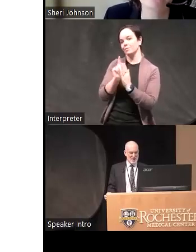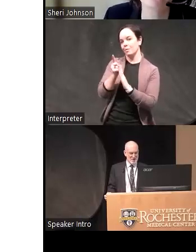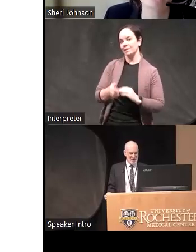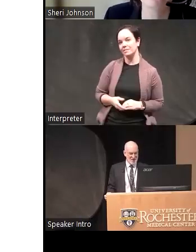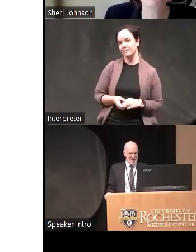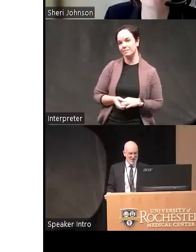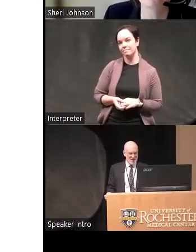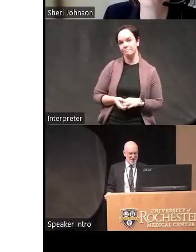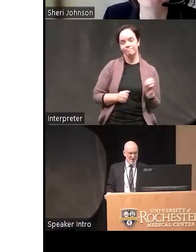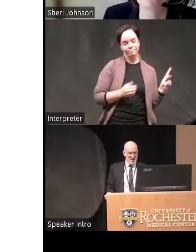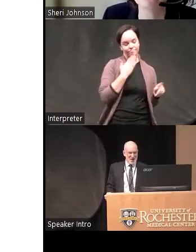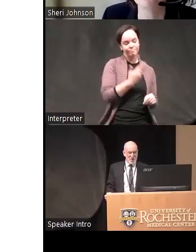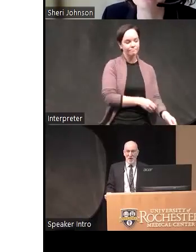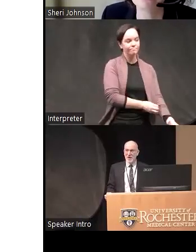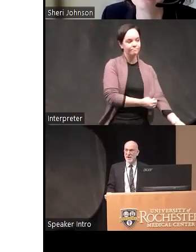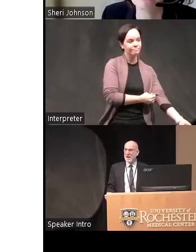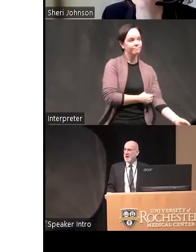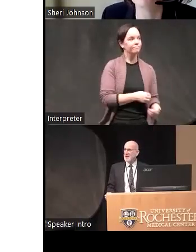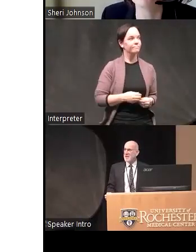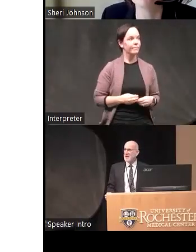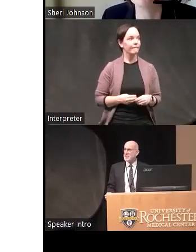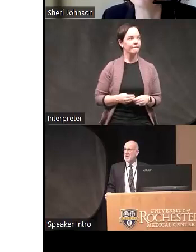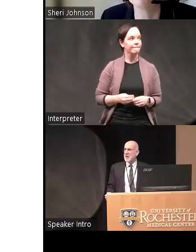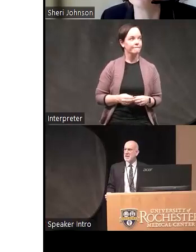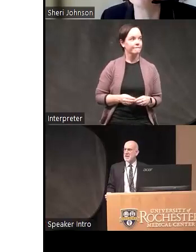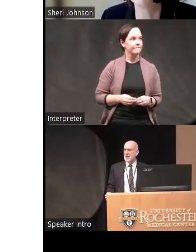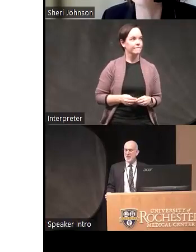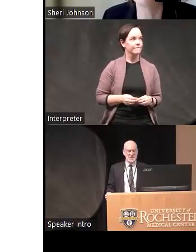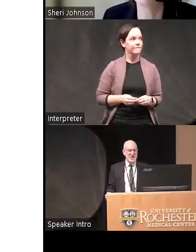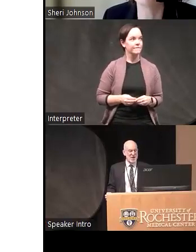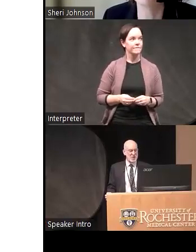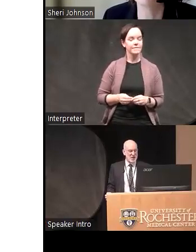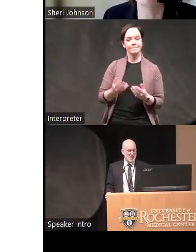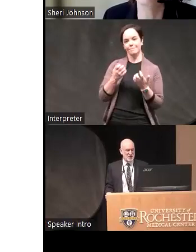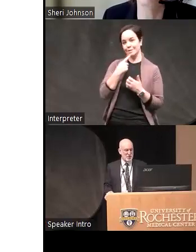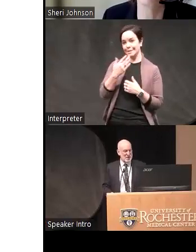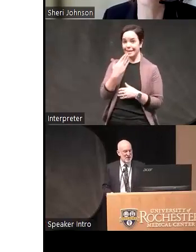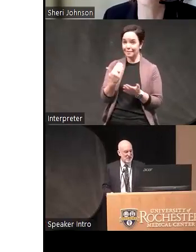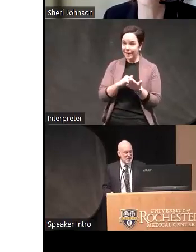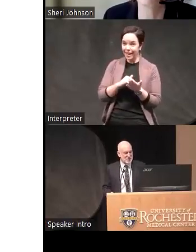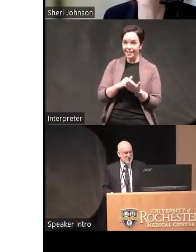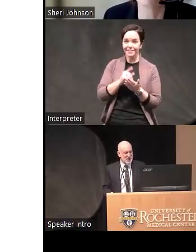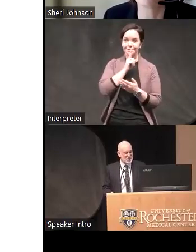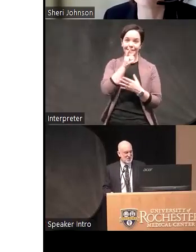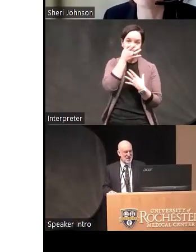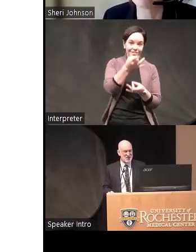okay thank you well um I want to say thank you again for a really interesting and stimulating